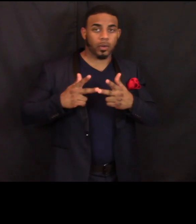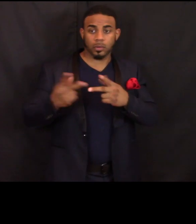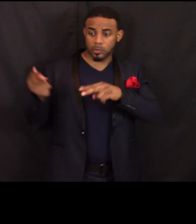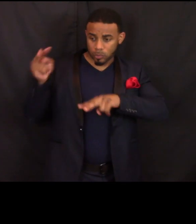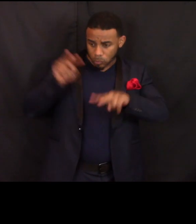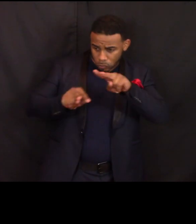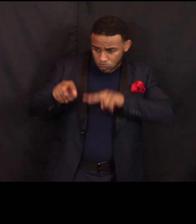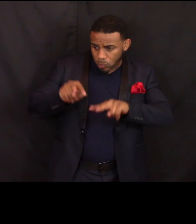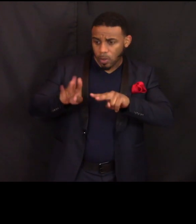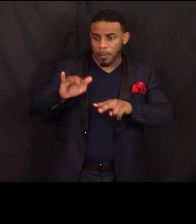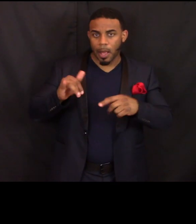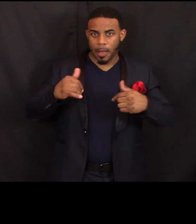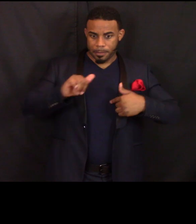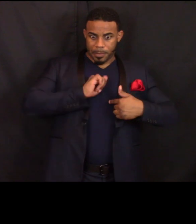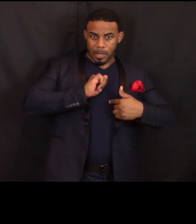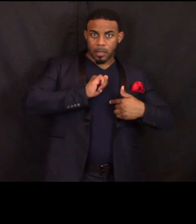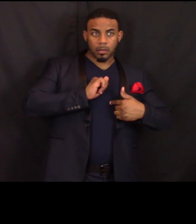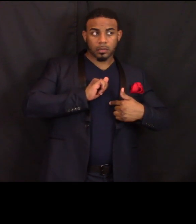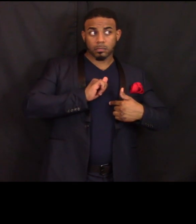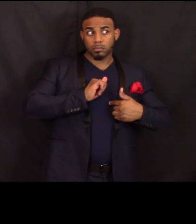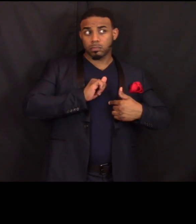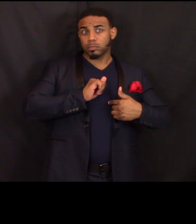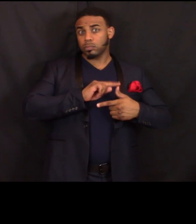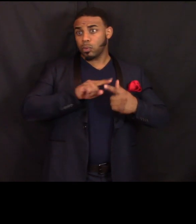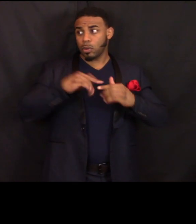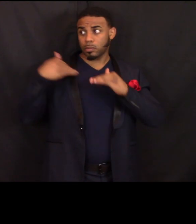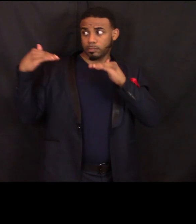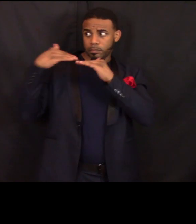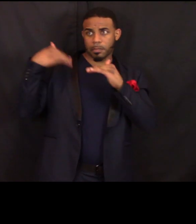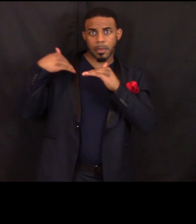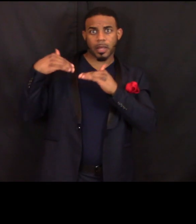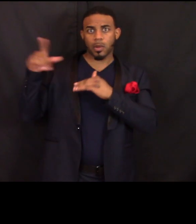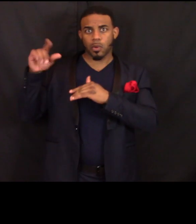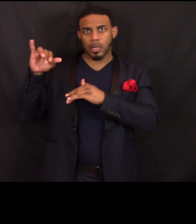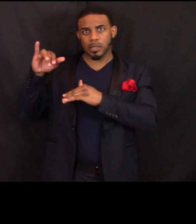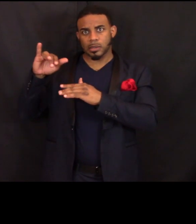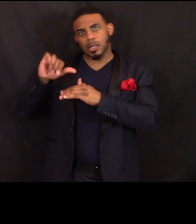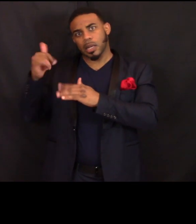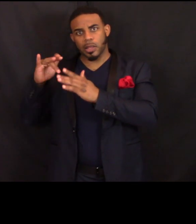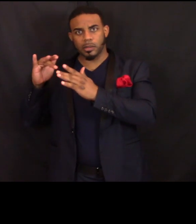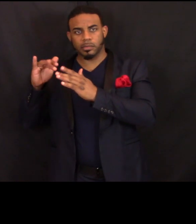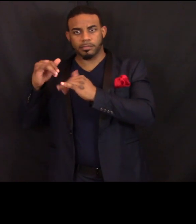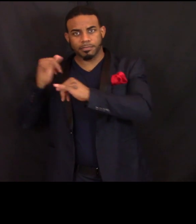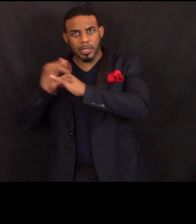or my colleague who is a site coordinator. We take a third look at everything